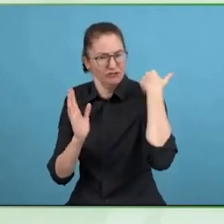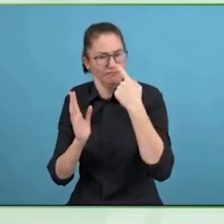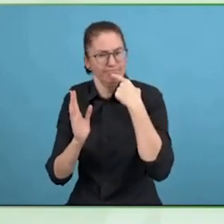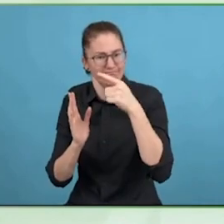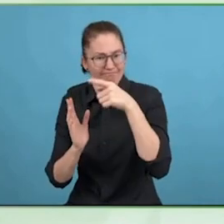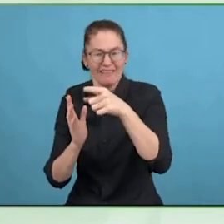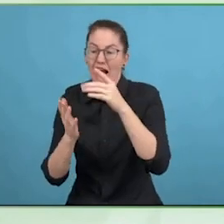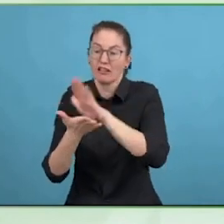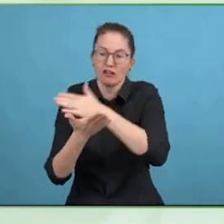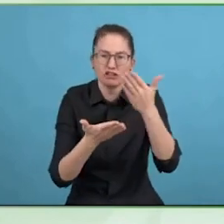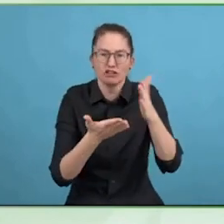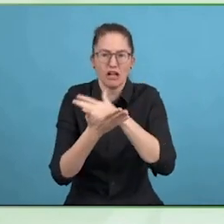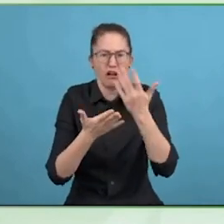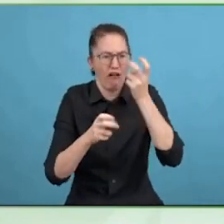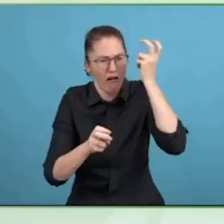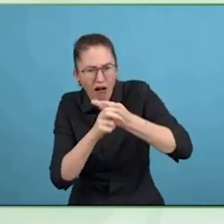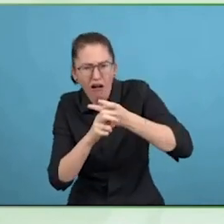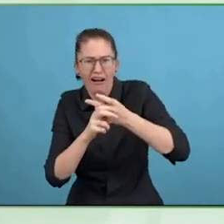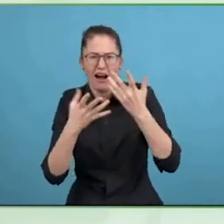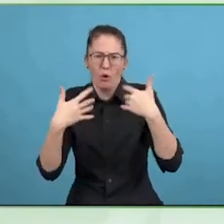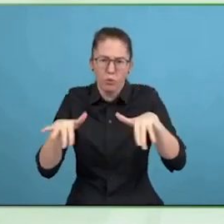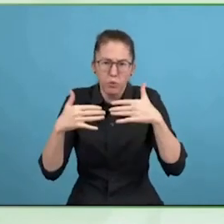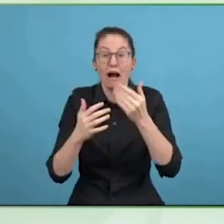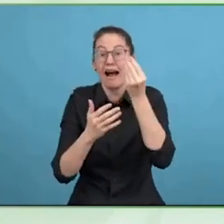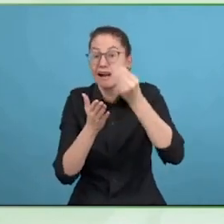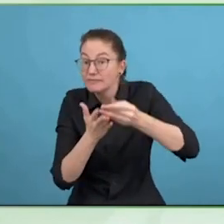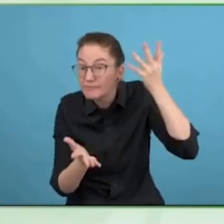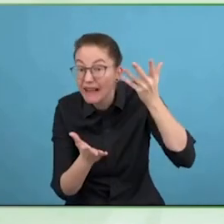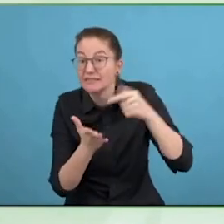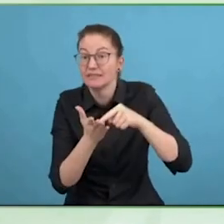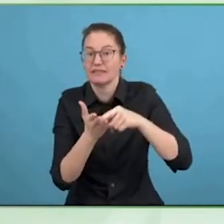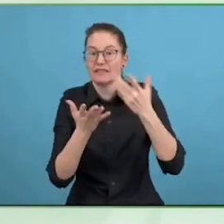test analysis which is a global test analysis where we actually